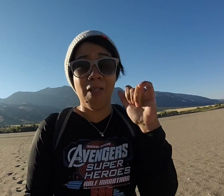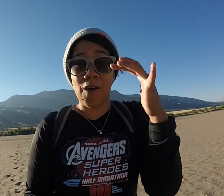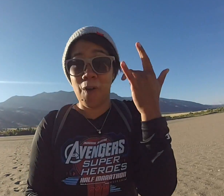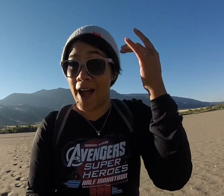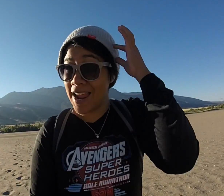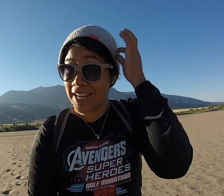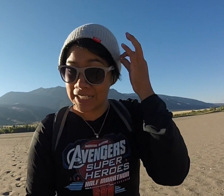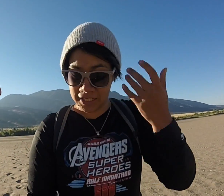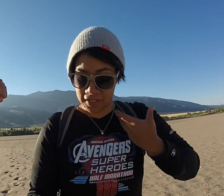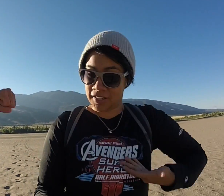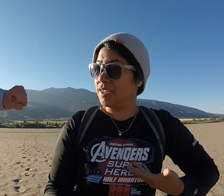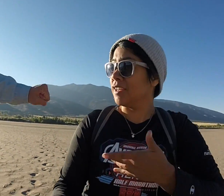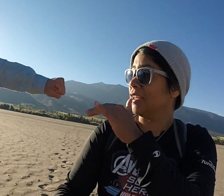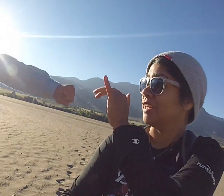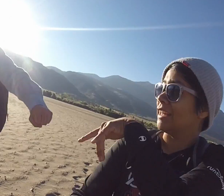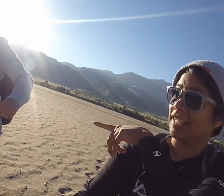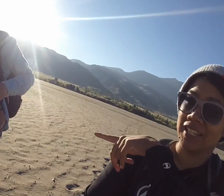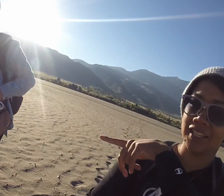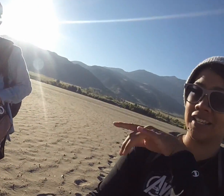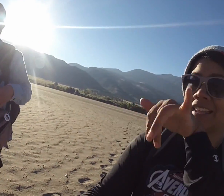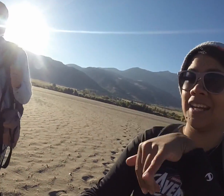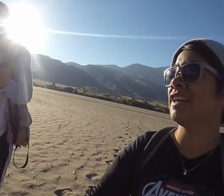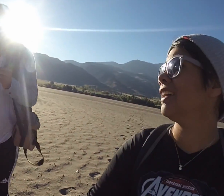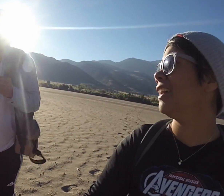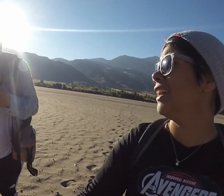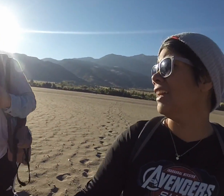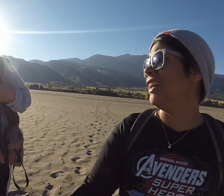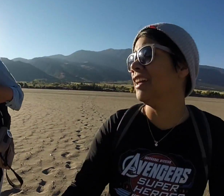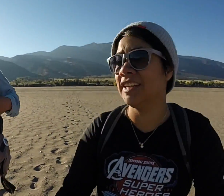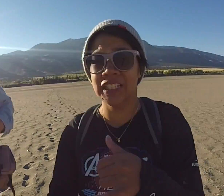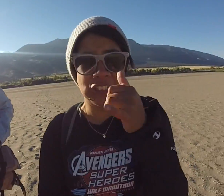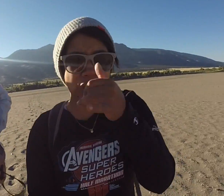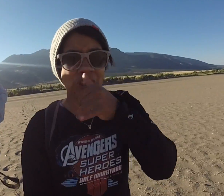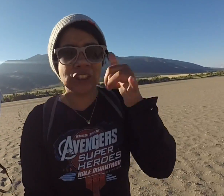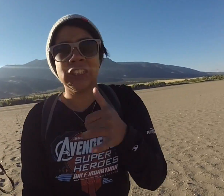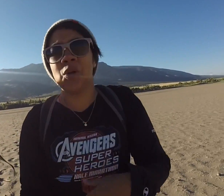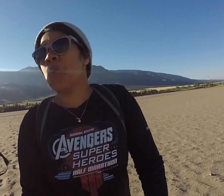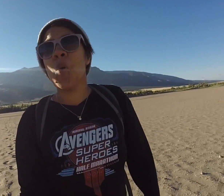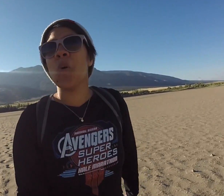That's why I have a beanie and long sleeve Jeff: Yes!!! Lilo: that! Jeff: It's cold! Whoooooo!